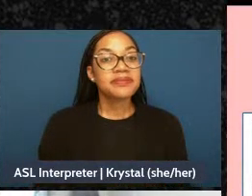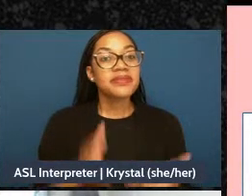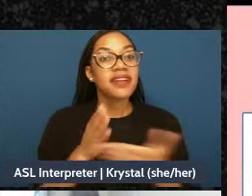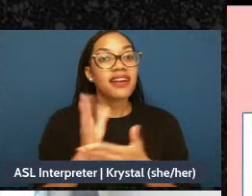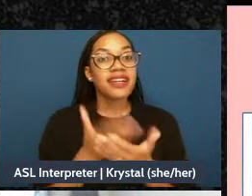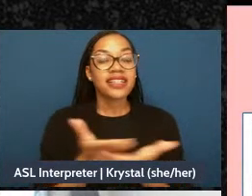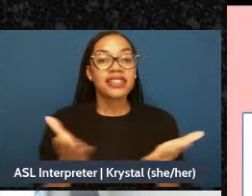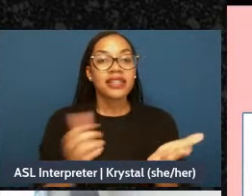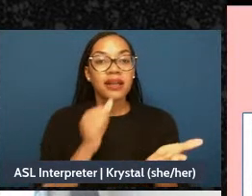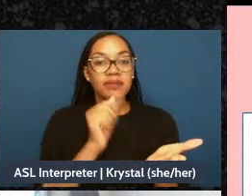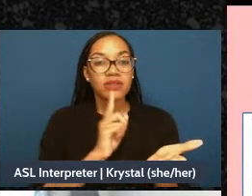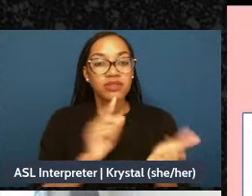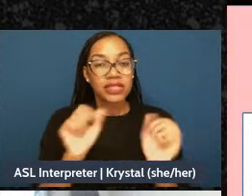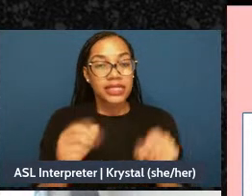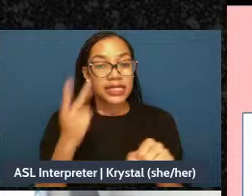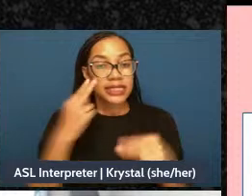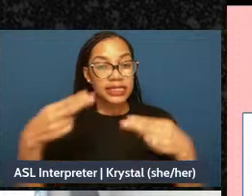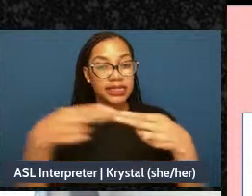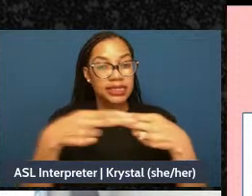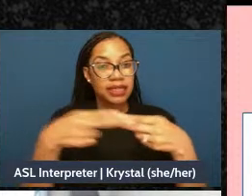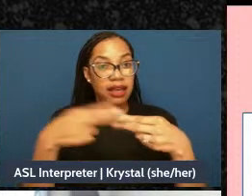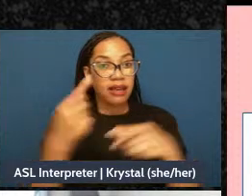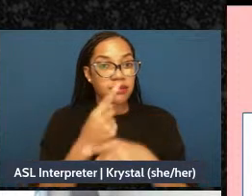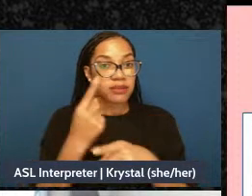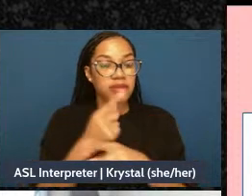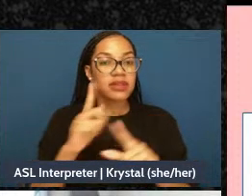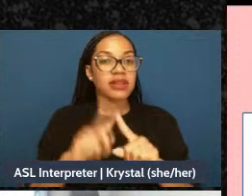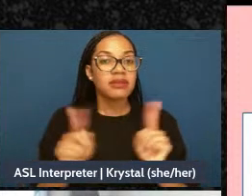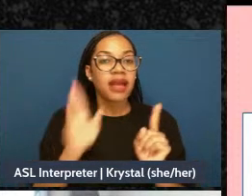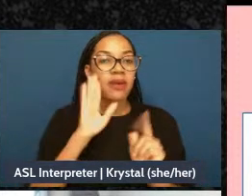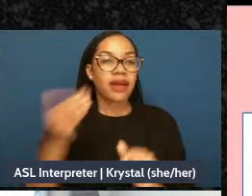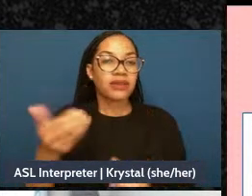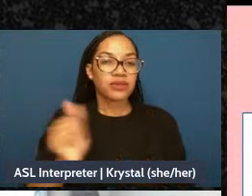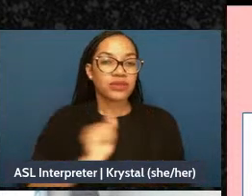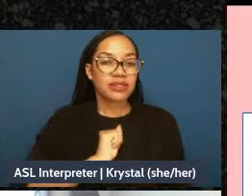if you can see my slide properly but I just want to introduce myself. My name is Lilac,